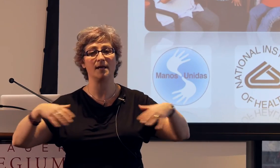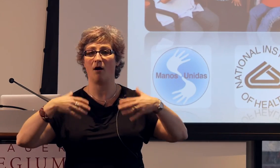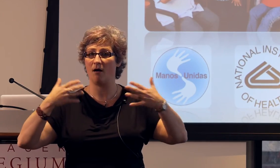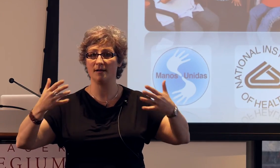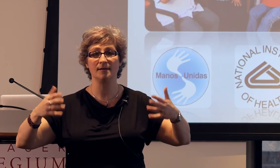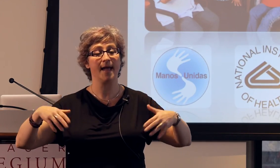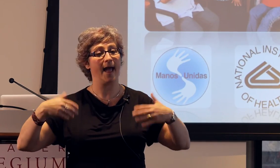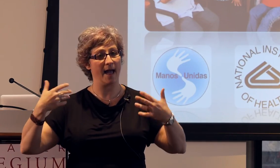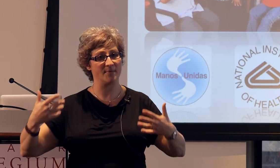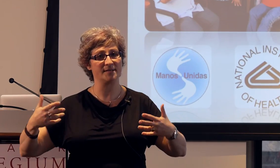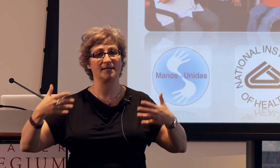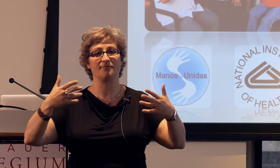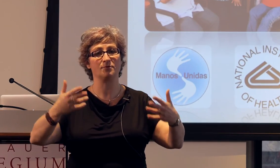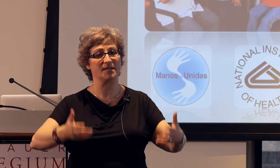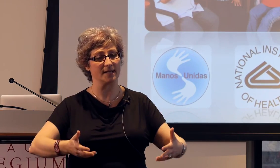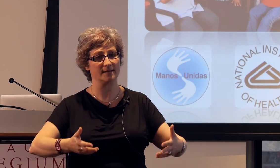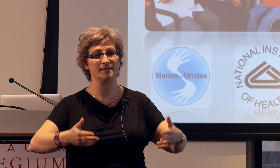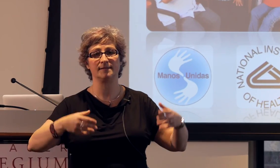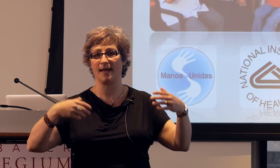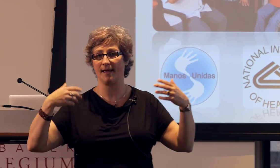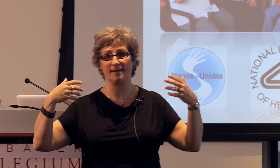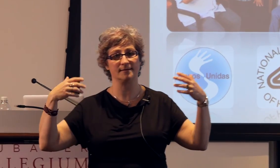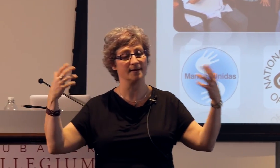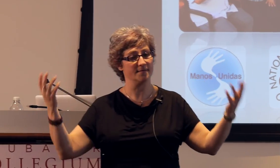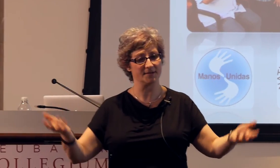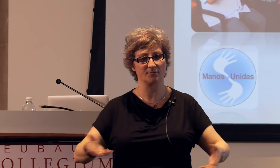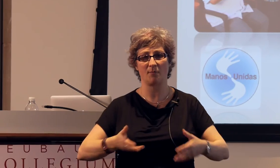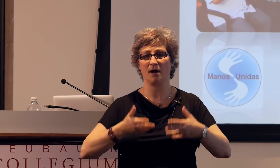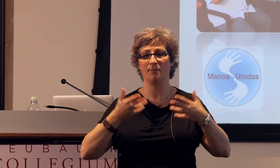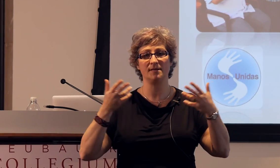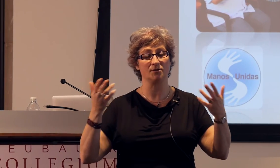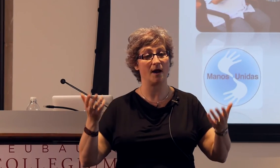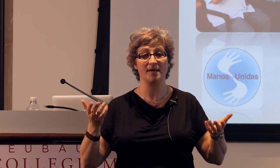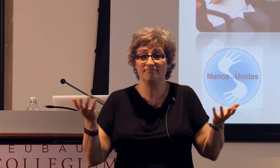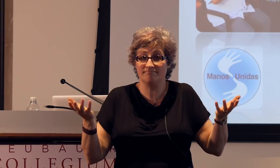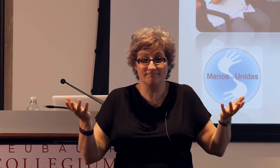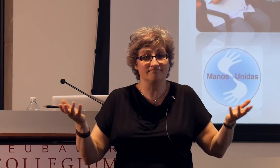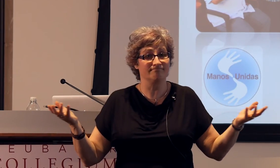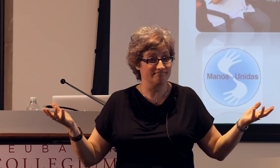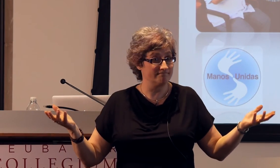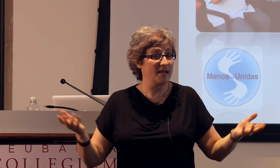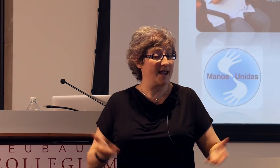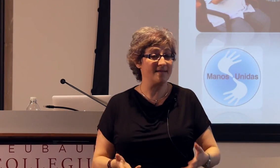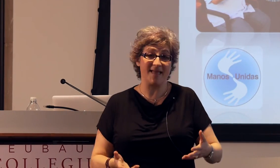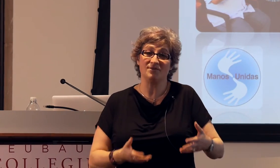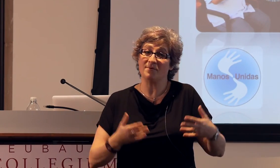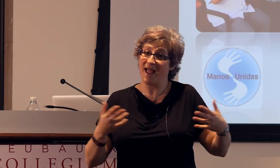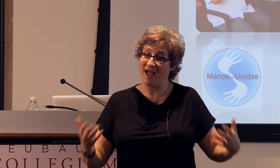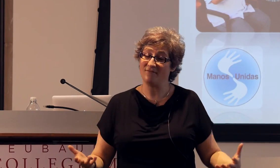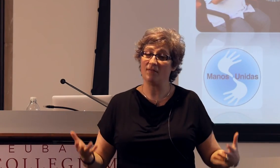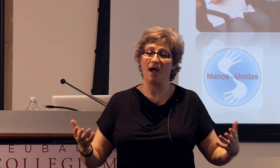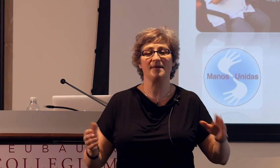on habits and routines and this is what we always do, I mean, they don't have a lot, I mean,